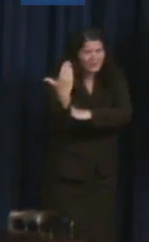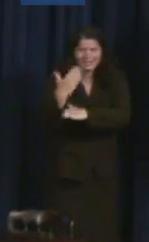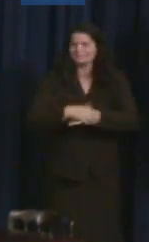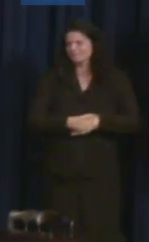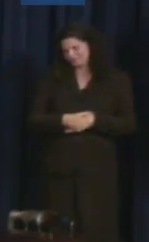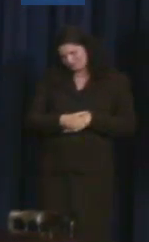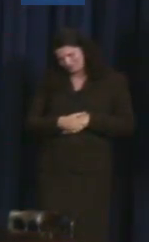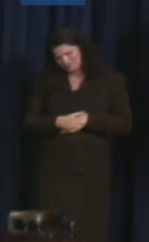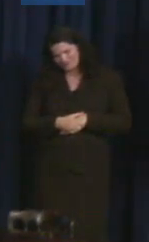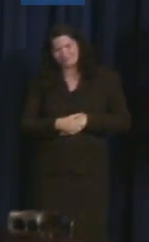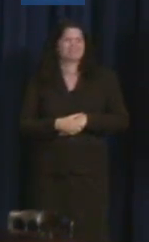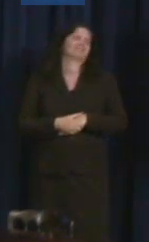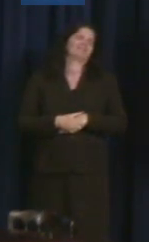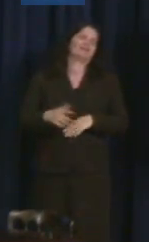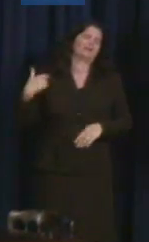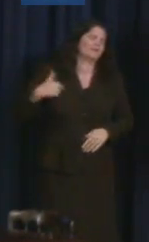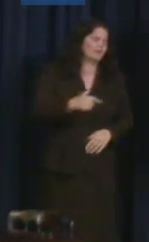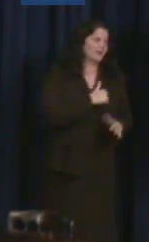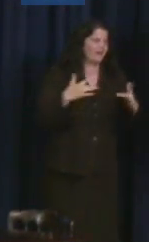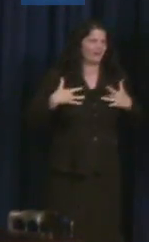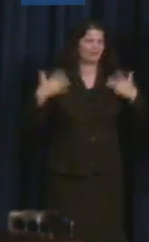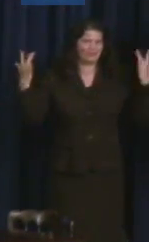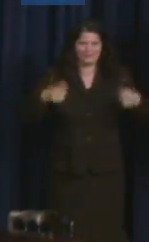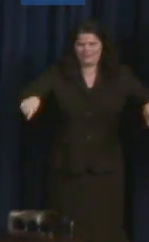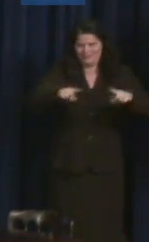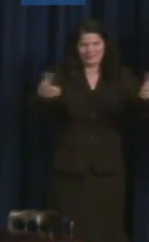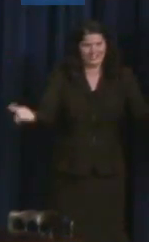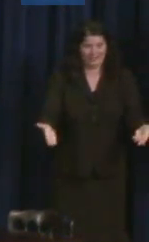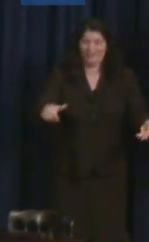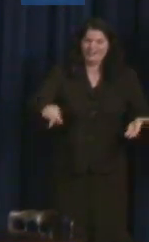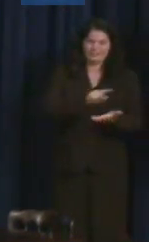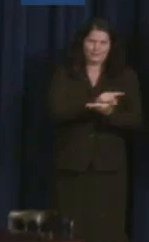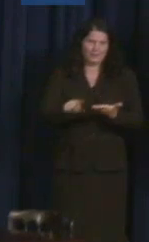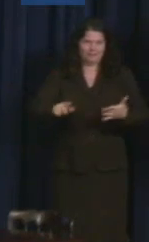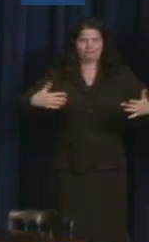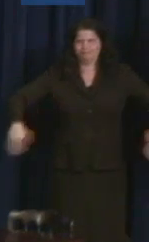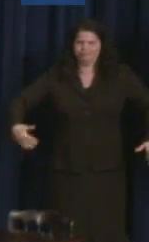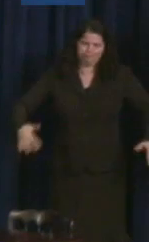Valerie Jarrett: We are so excited to have you here. It has been quite a week with our celebrations.